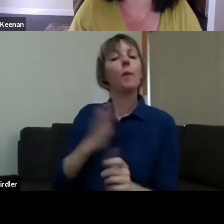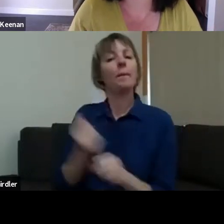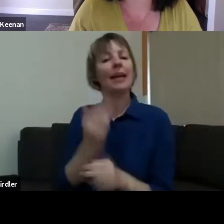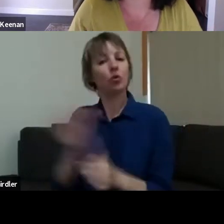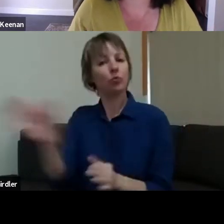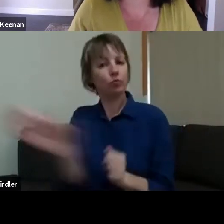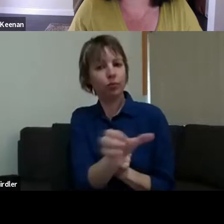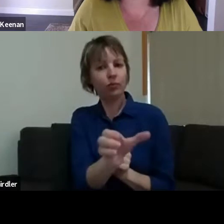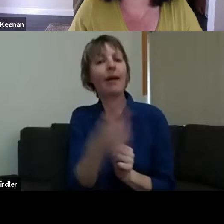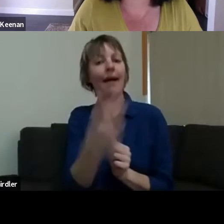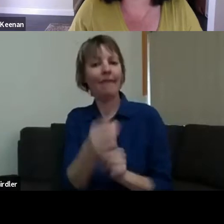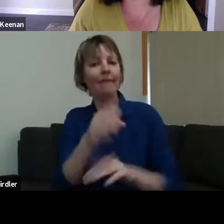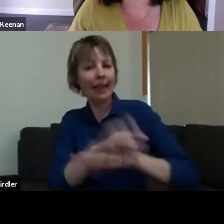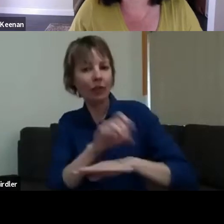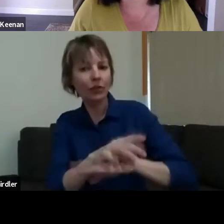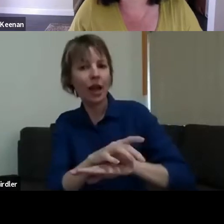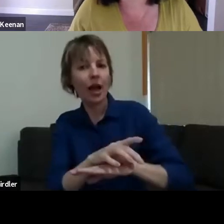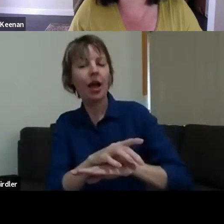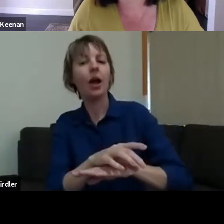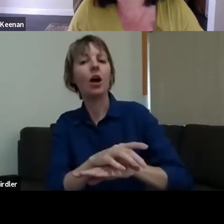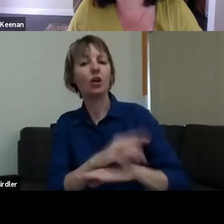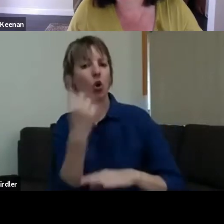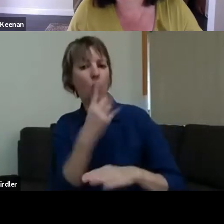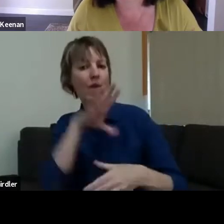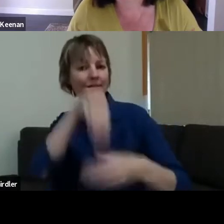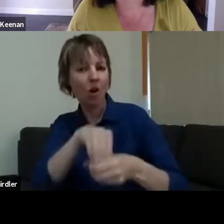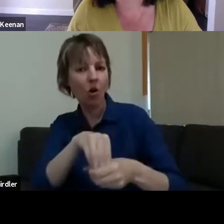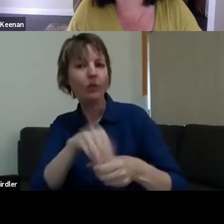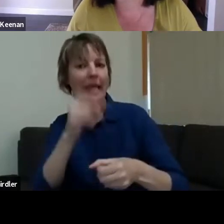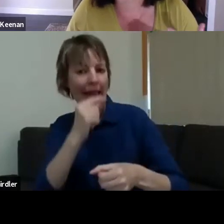are participating in that - that they have the skills and the insight